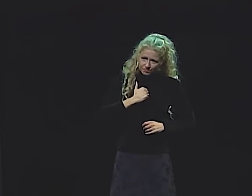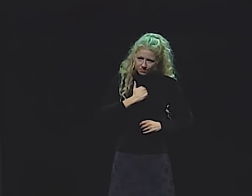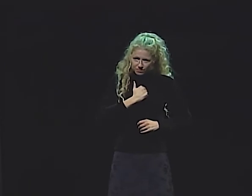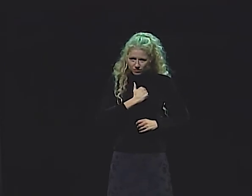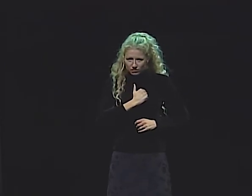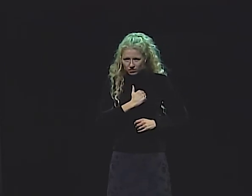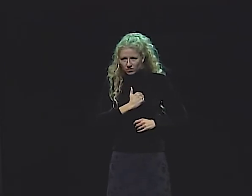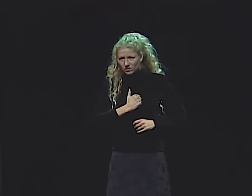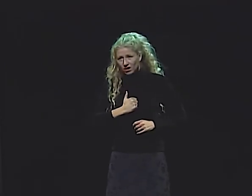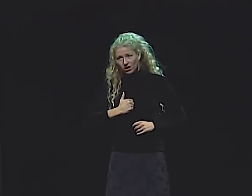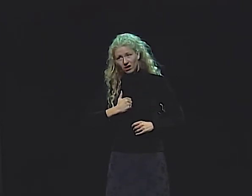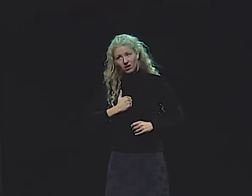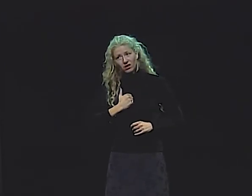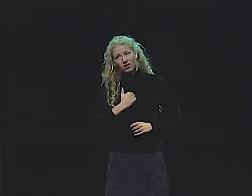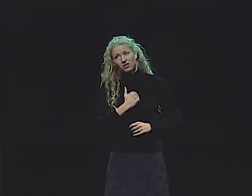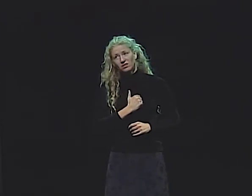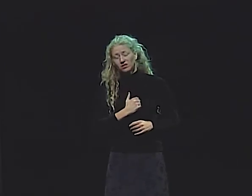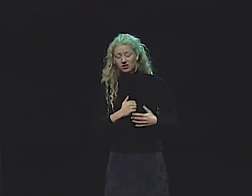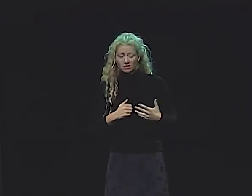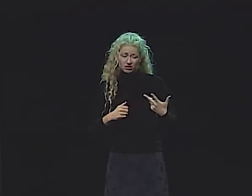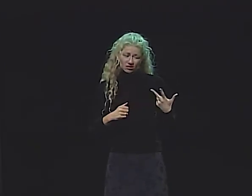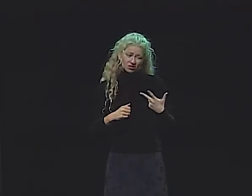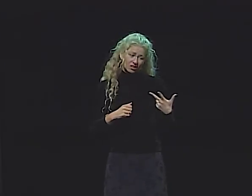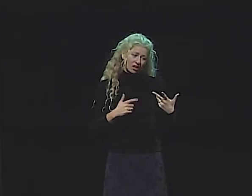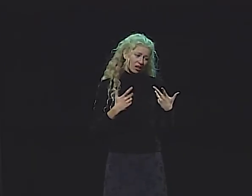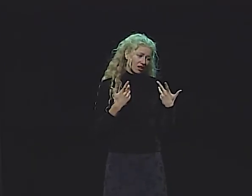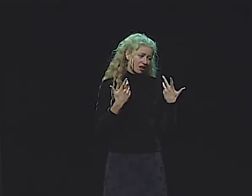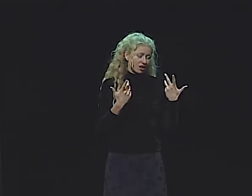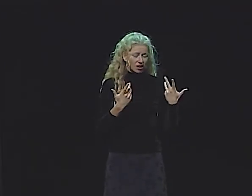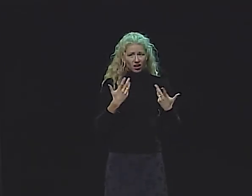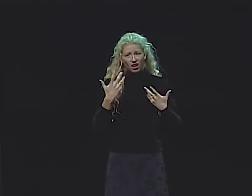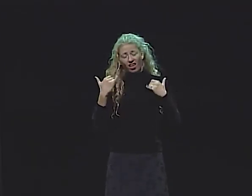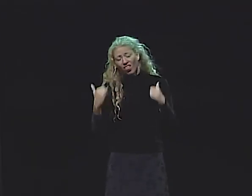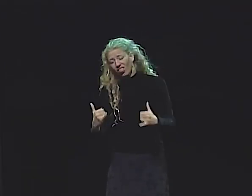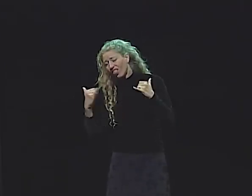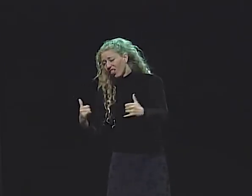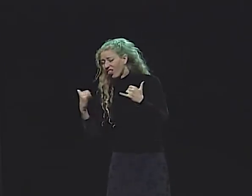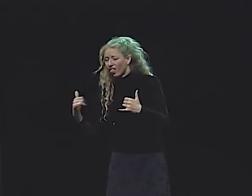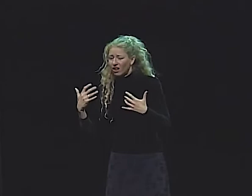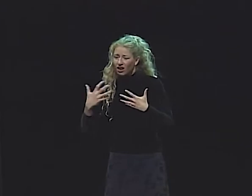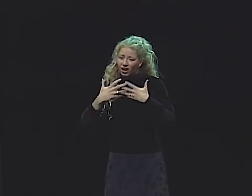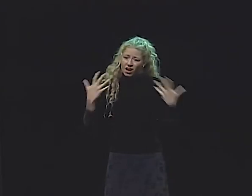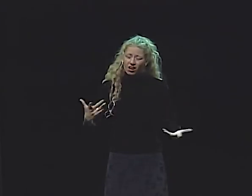WHAT DO YOU HAVE TO SAY TO ME, MY CHILDREN? "GOD, WE'RE SO SORRY."